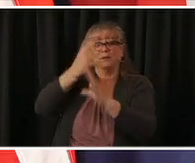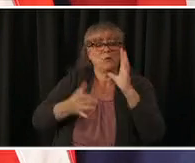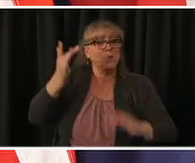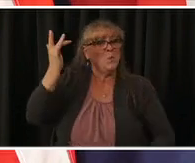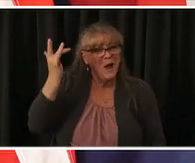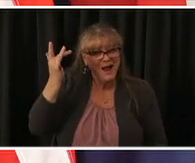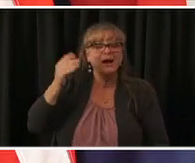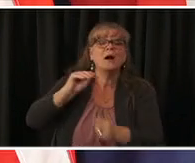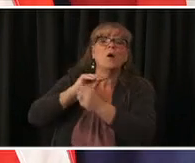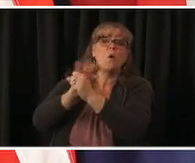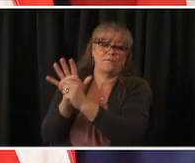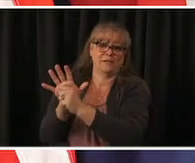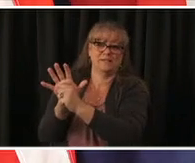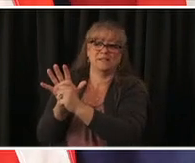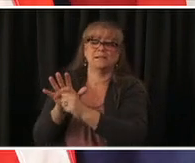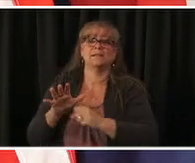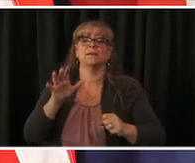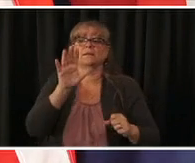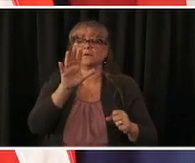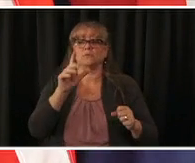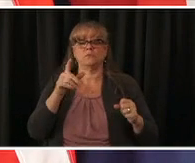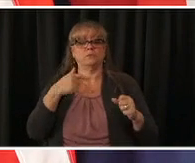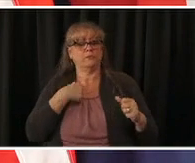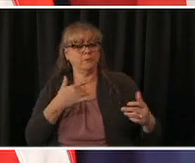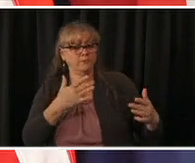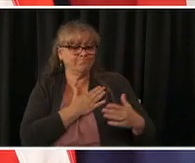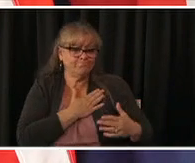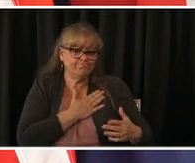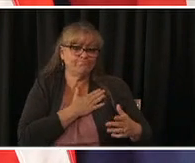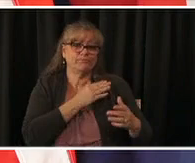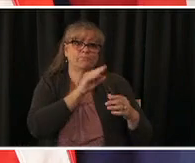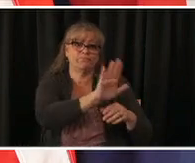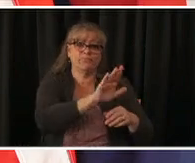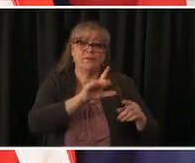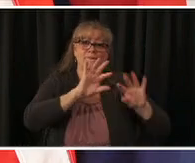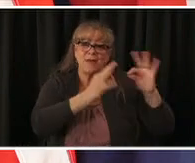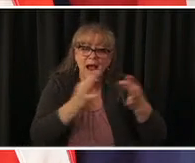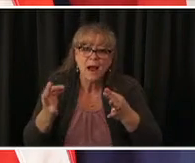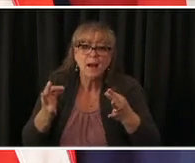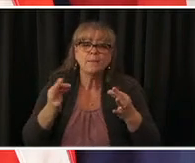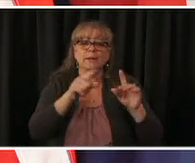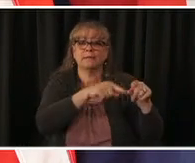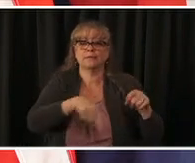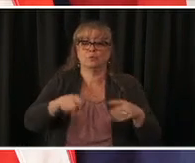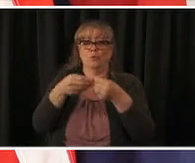with the families and and the loved ones um you know this is a very important moment for